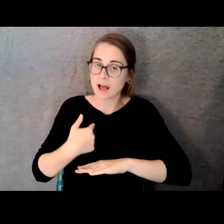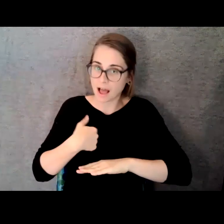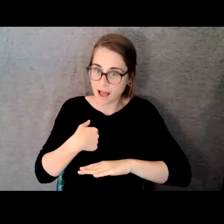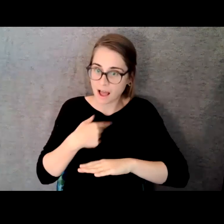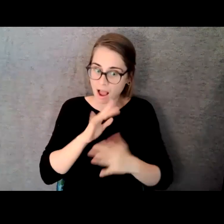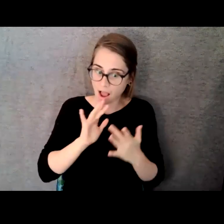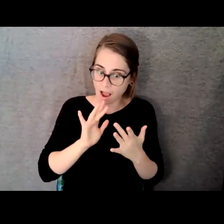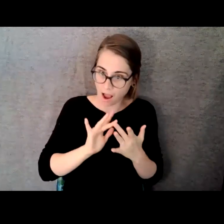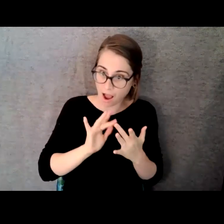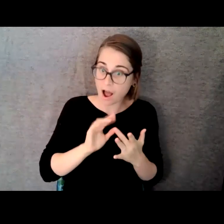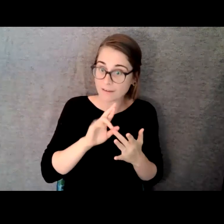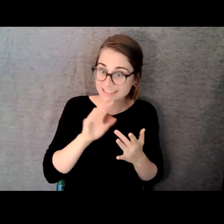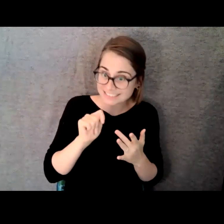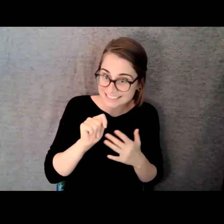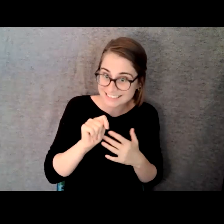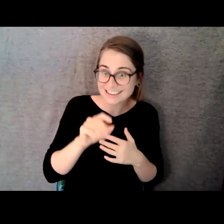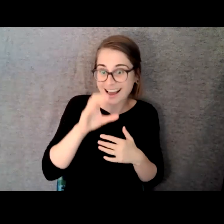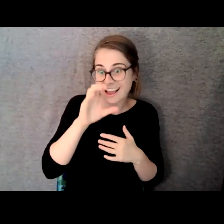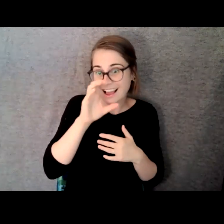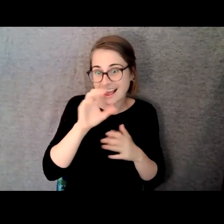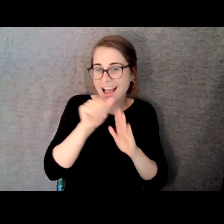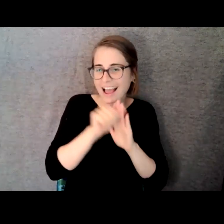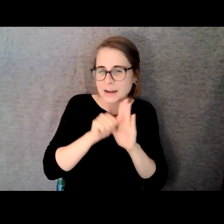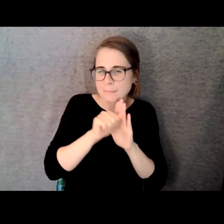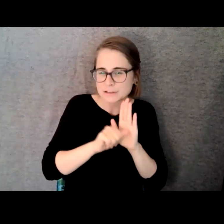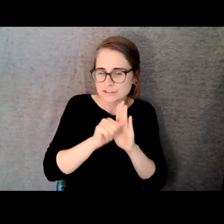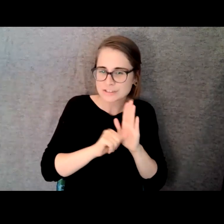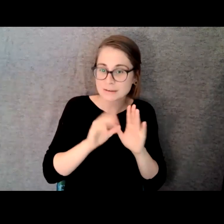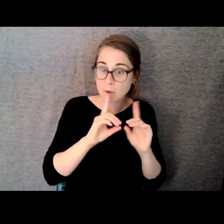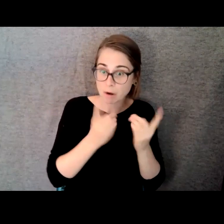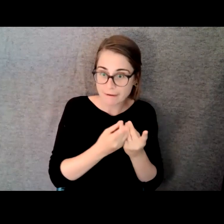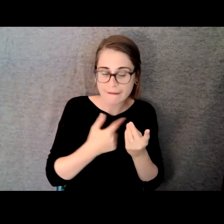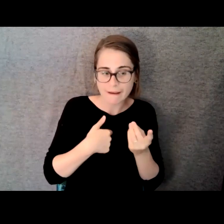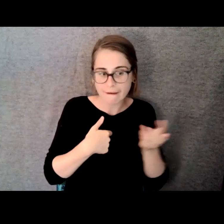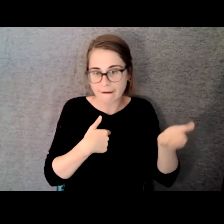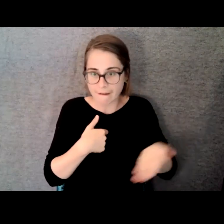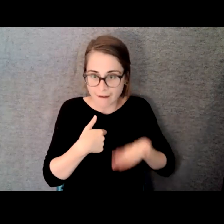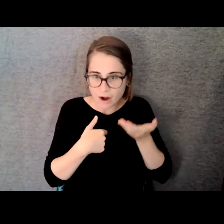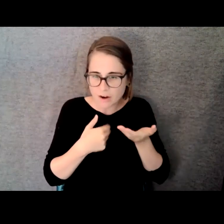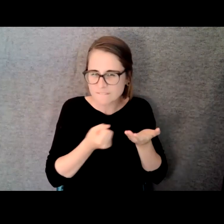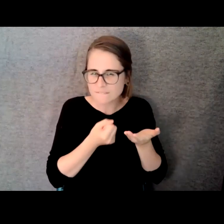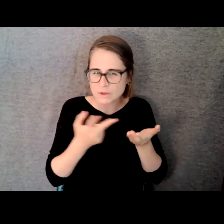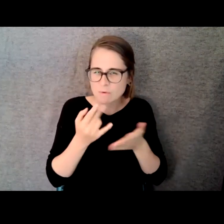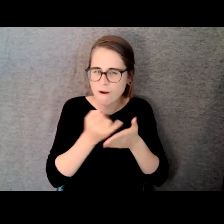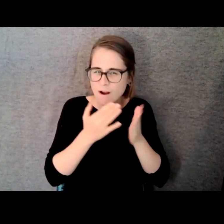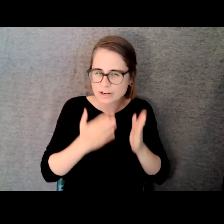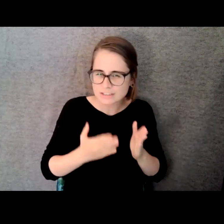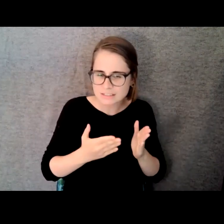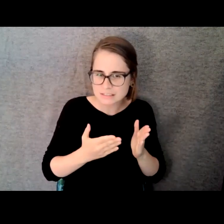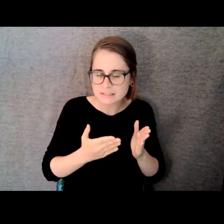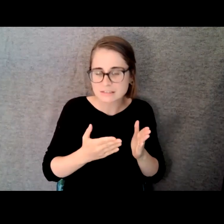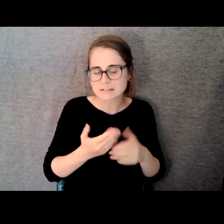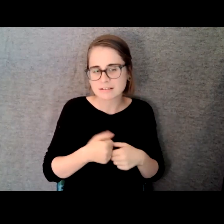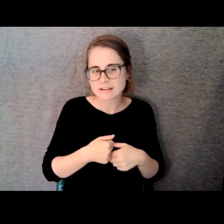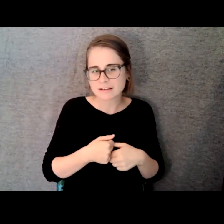were able to hire a couple illustrators. And they put together a packet of illustrations